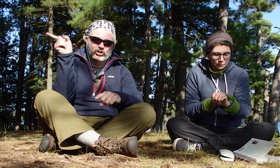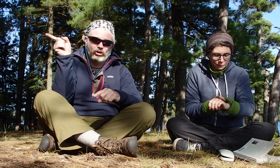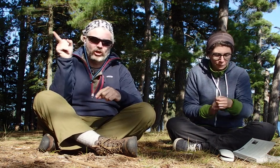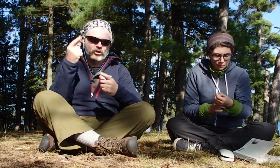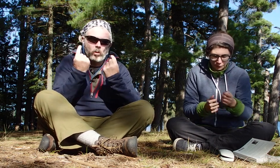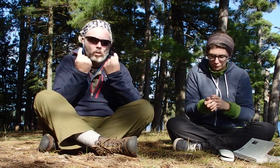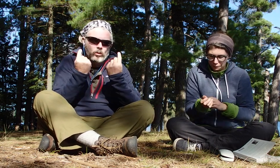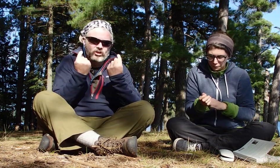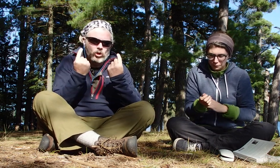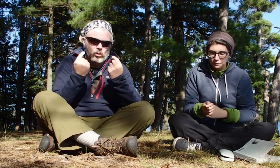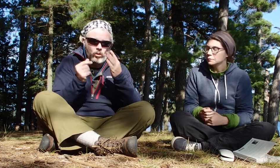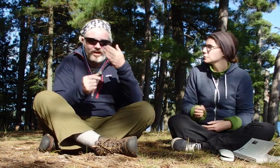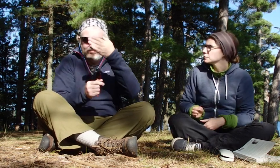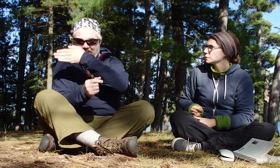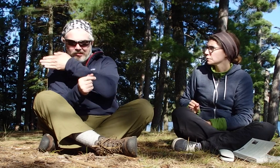this direction what will we do?